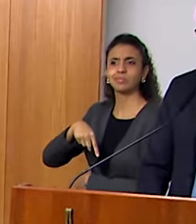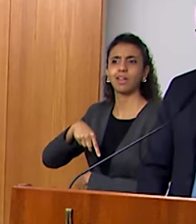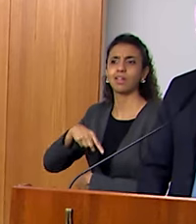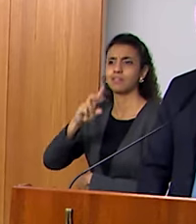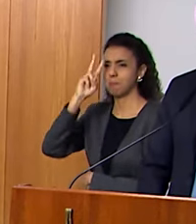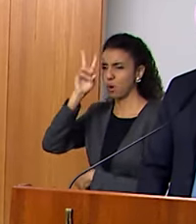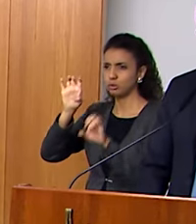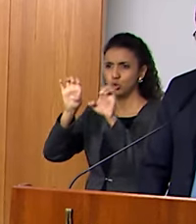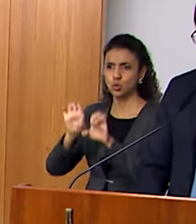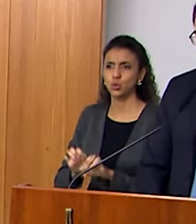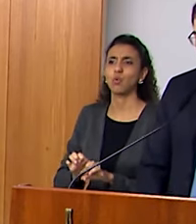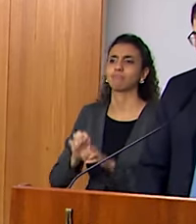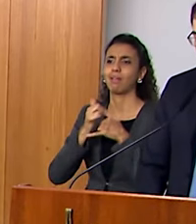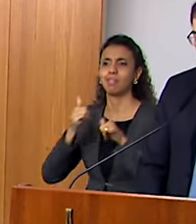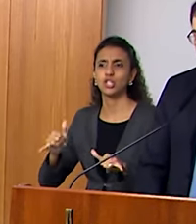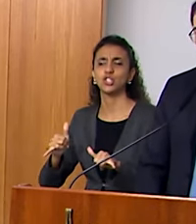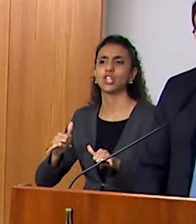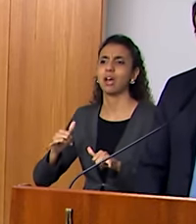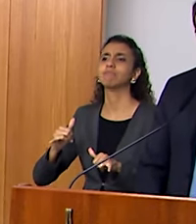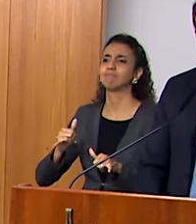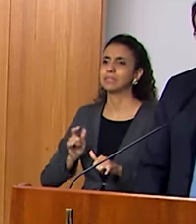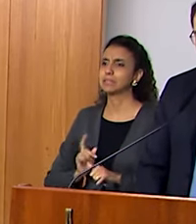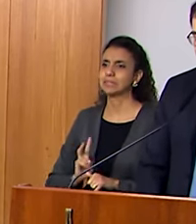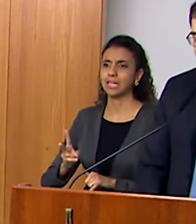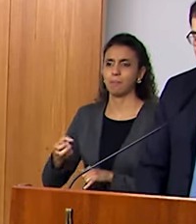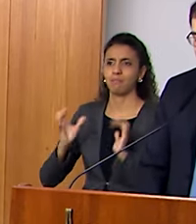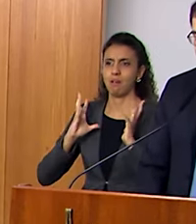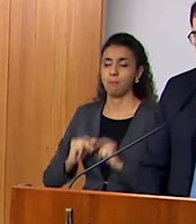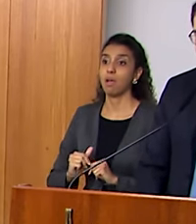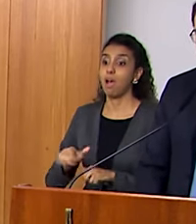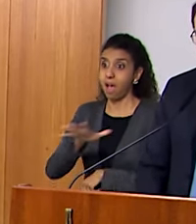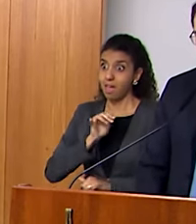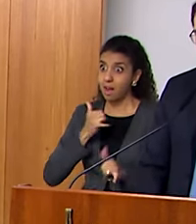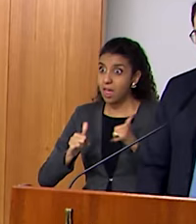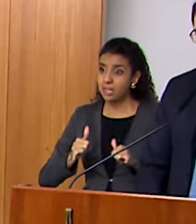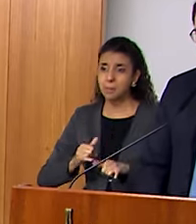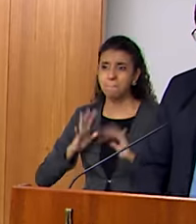that is predominantly renewable. An electricity sector that, three times cleaner